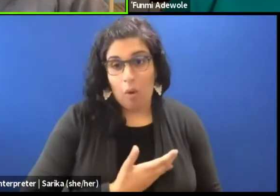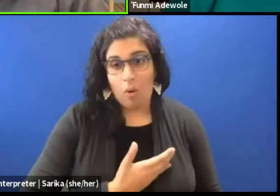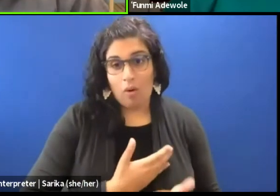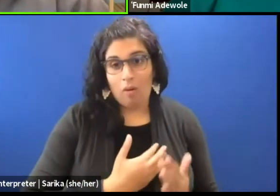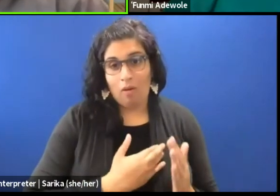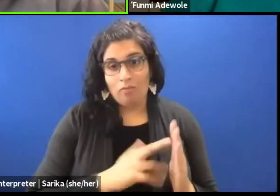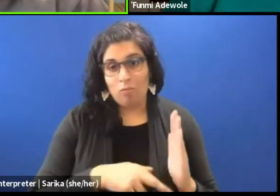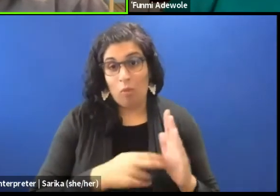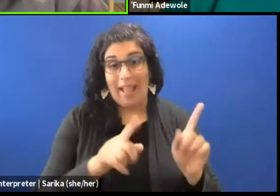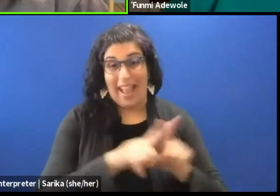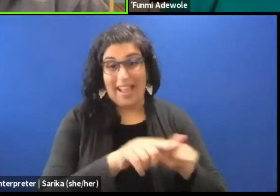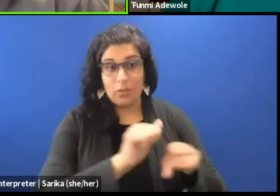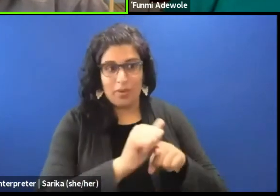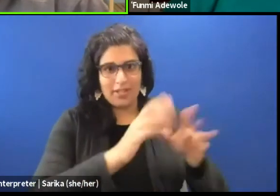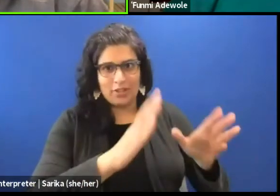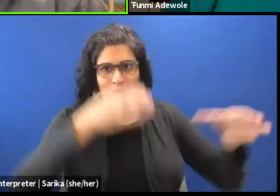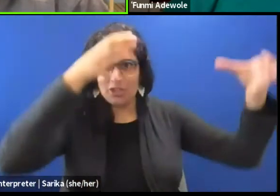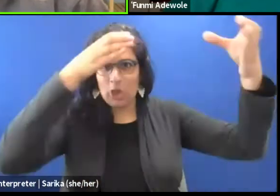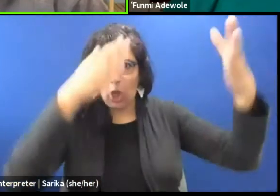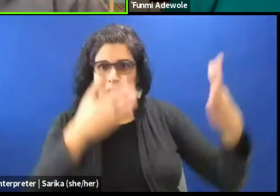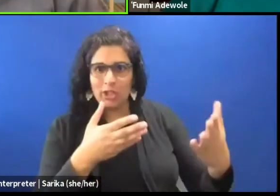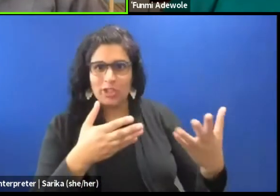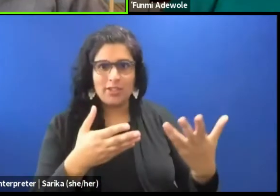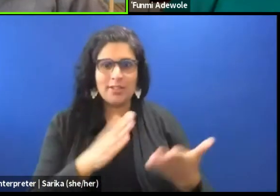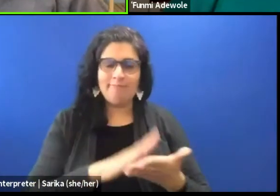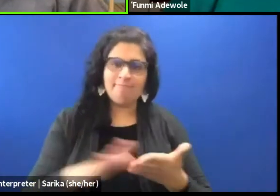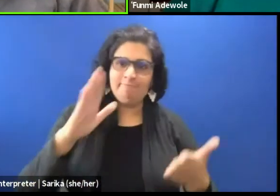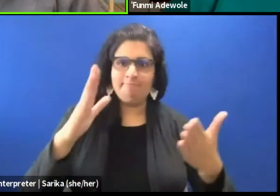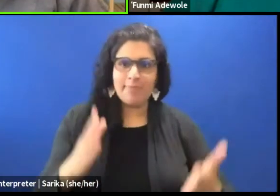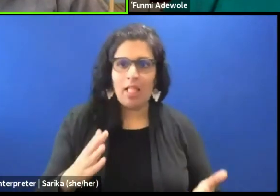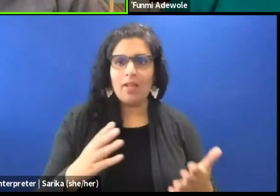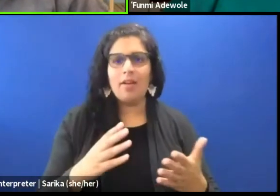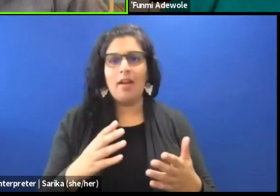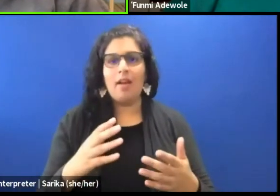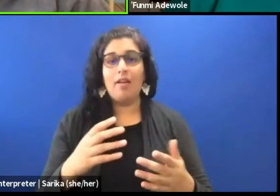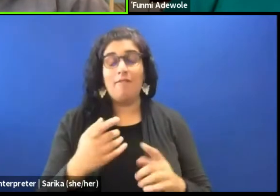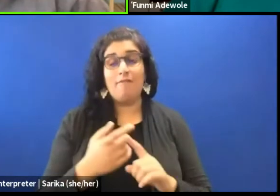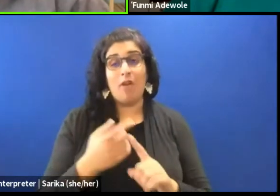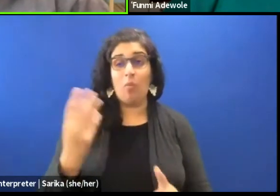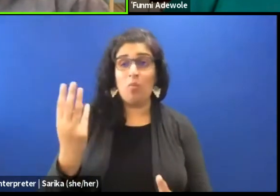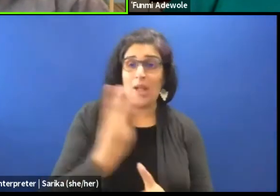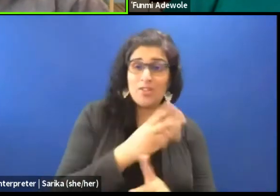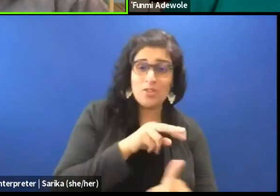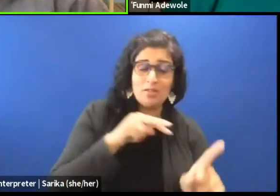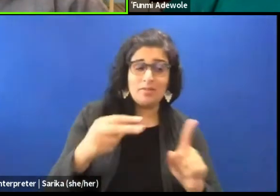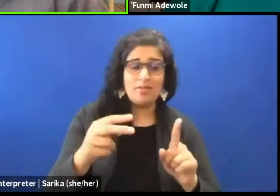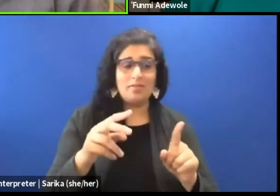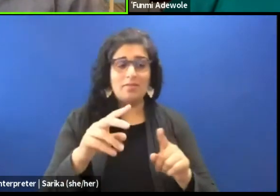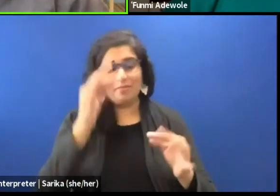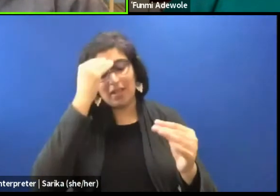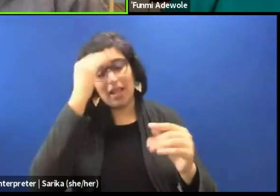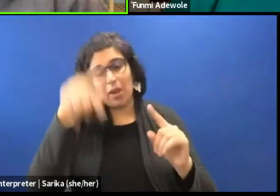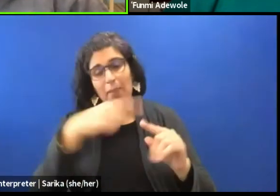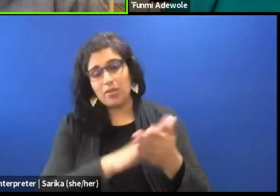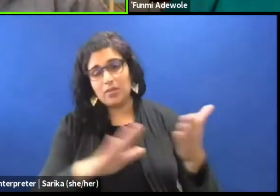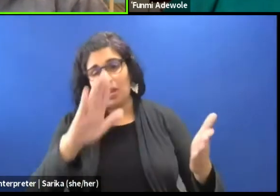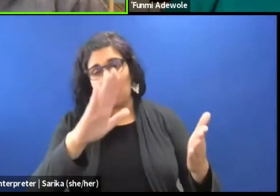and scholars you know, whether from a Western standpoint of thinking about scholarship or from a nonWestern standpoint